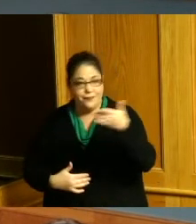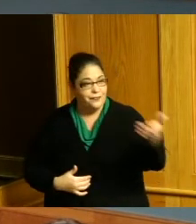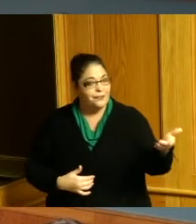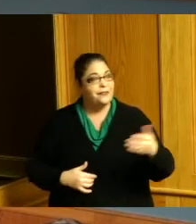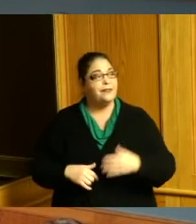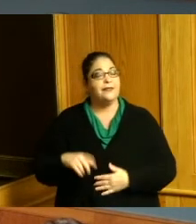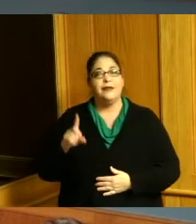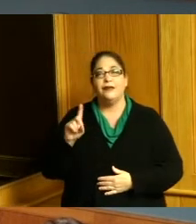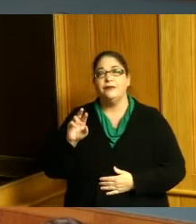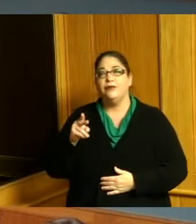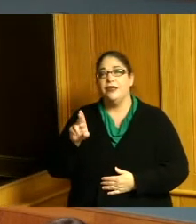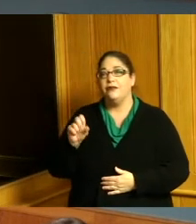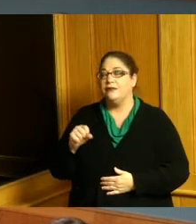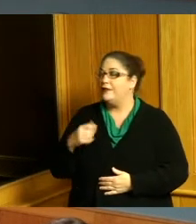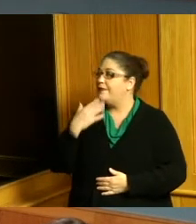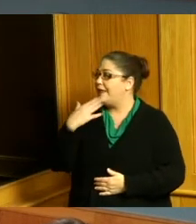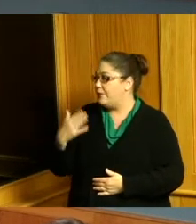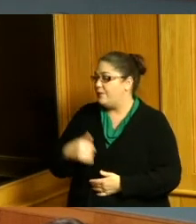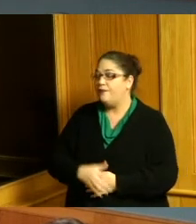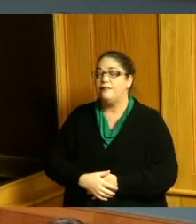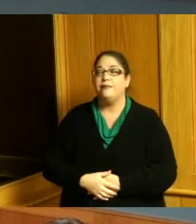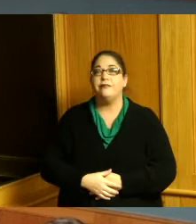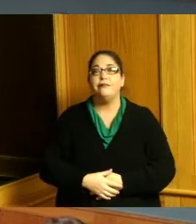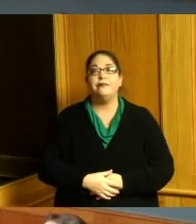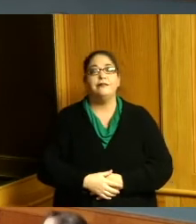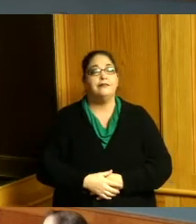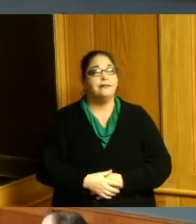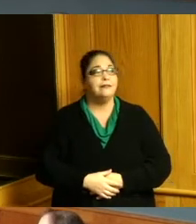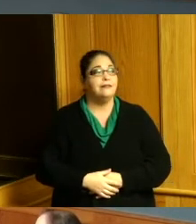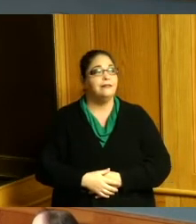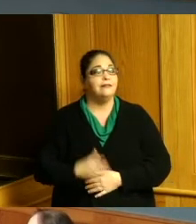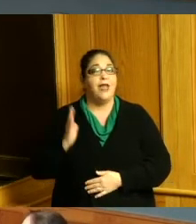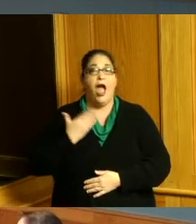thank you yeah I want to note too that it's our first legislative meeting of the year and